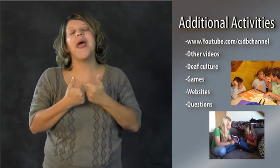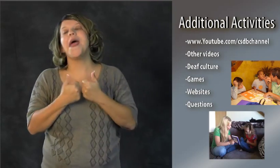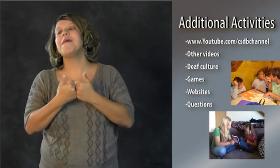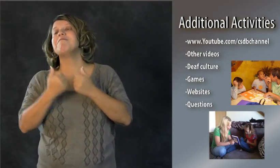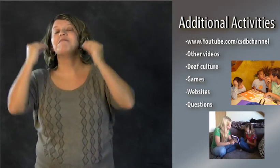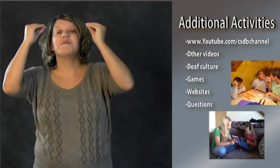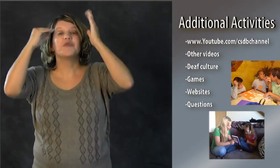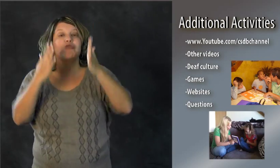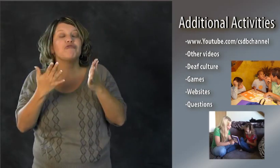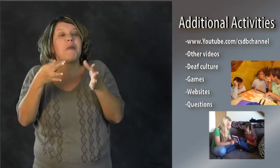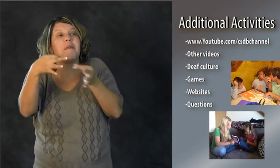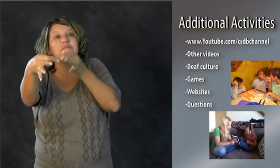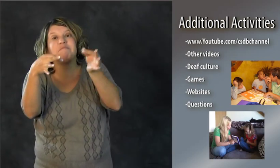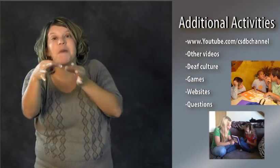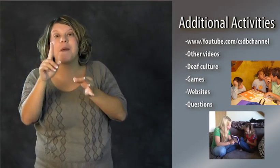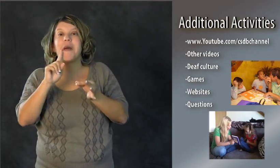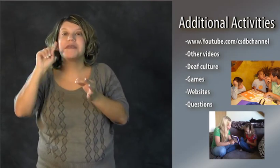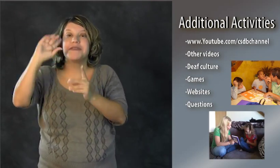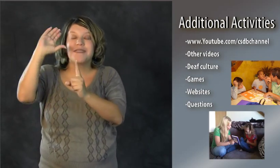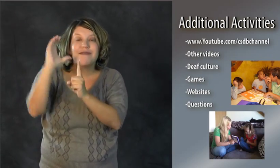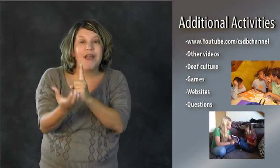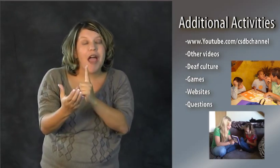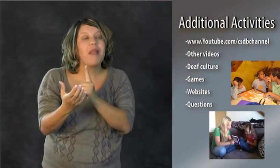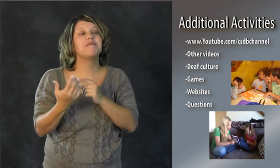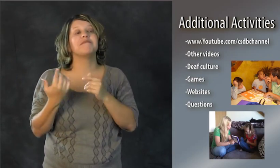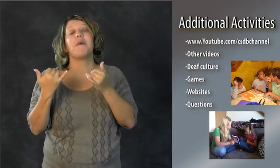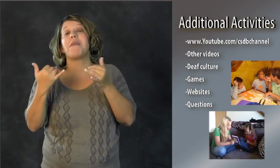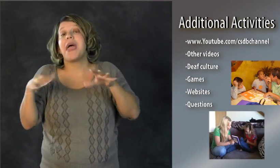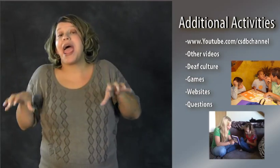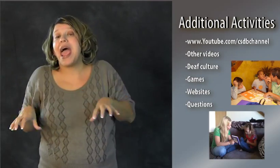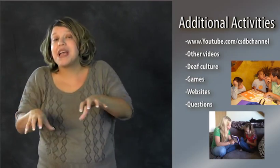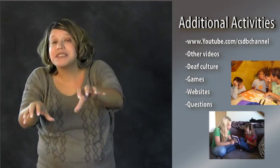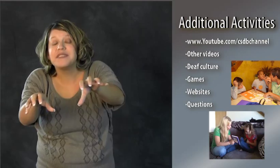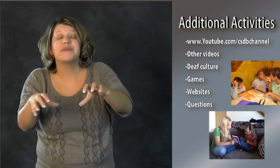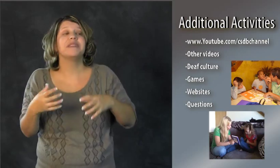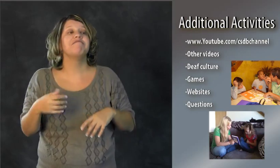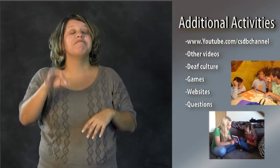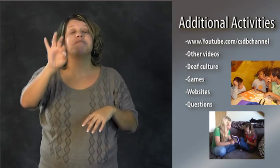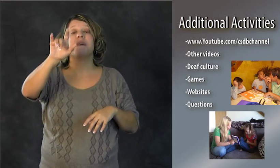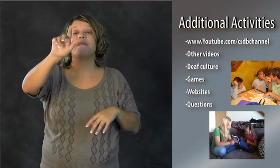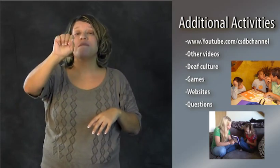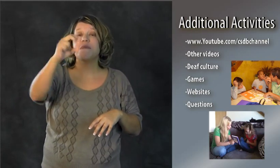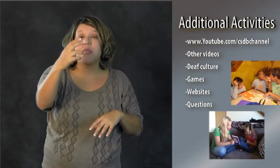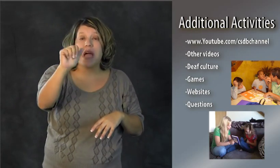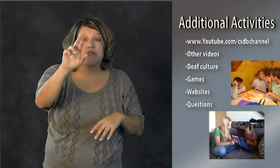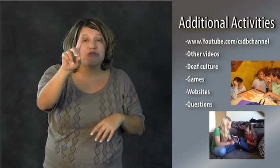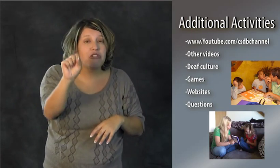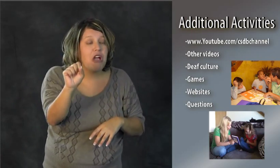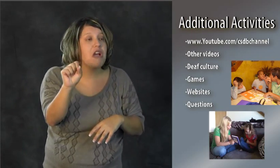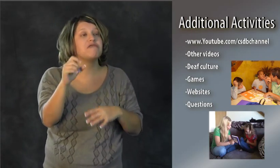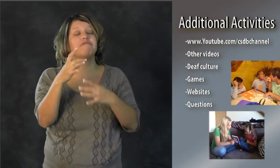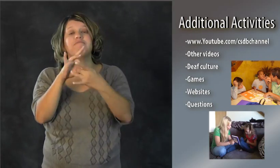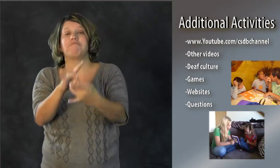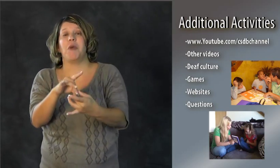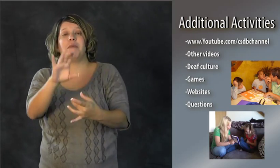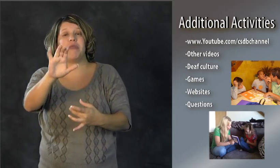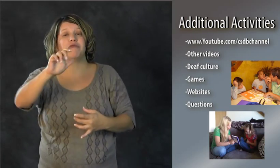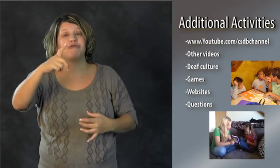Then at the end we'll play games, and the tutor will explain Deaf culture, any type of activities, possible flash cards,